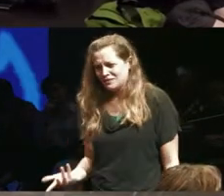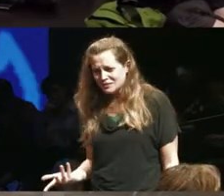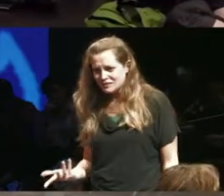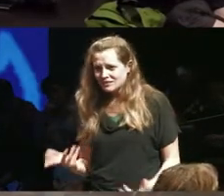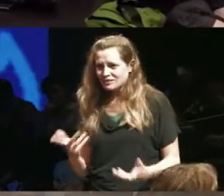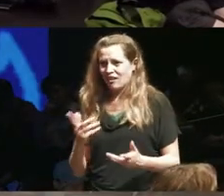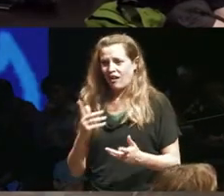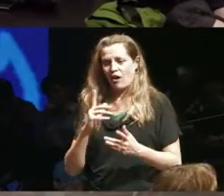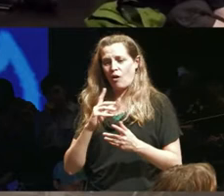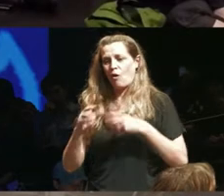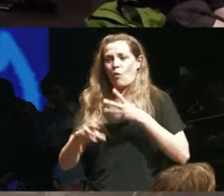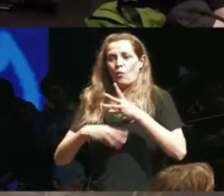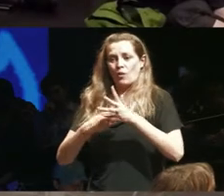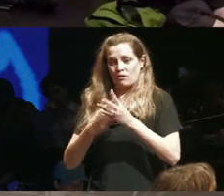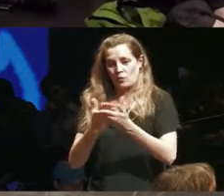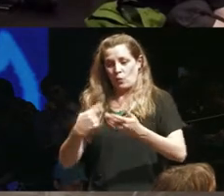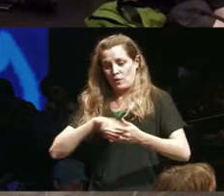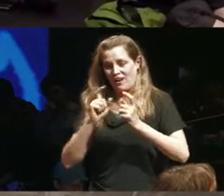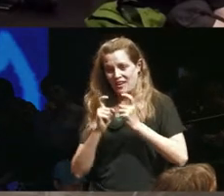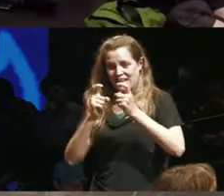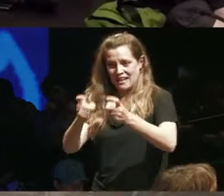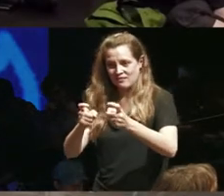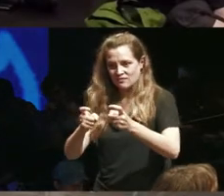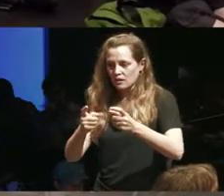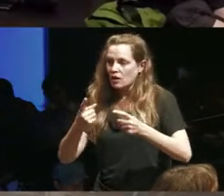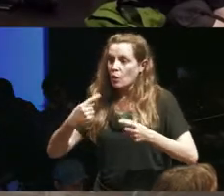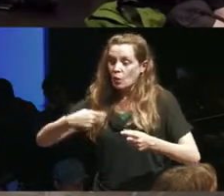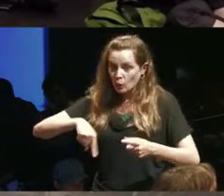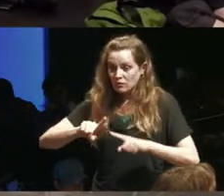to is to remind all people that we actually are interdependent and the way